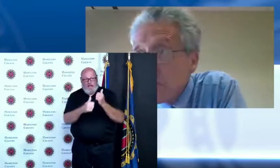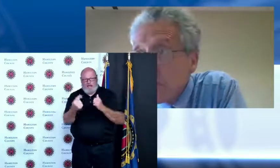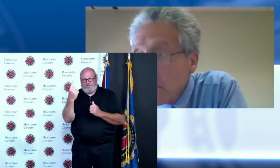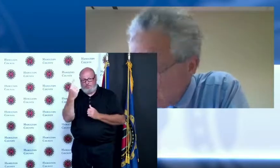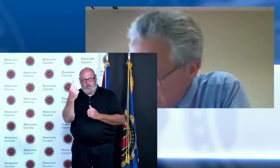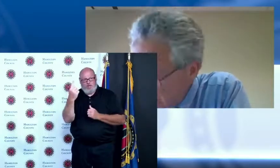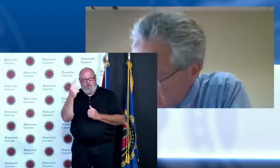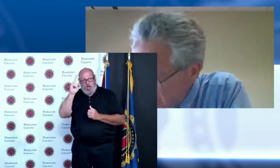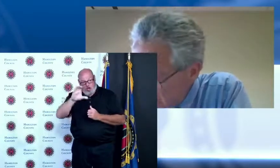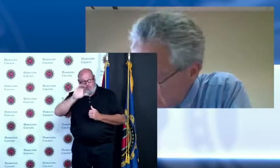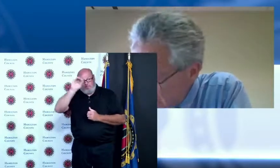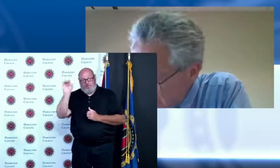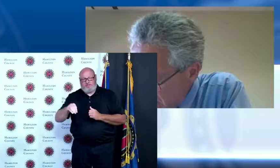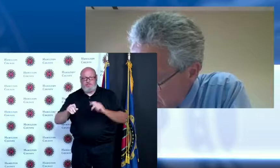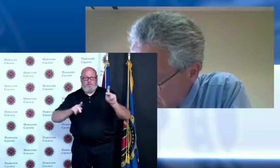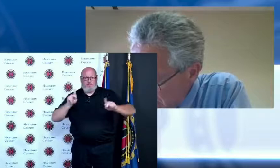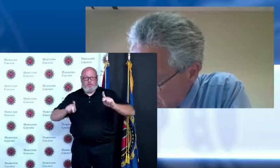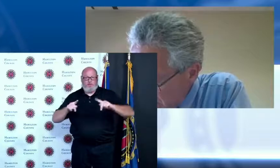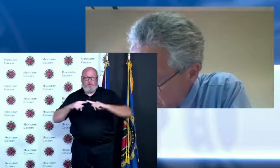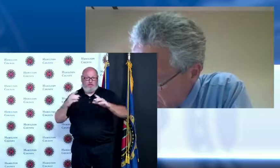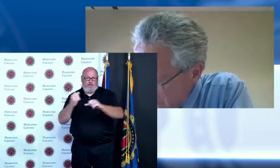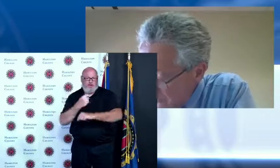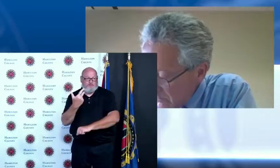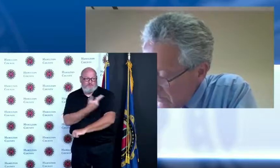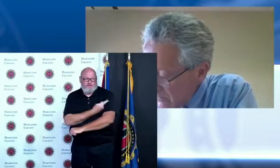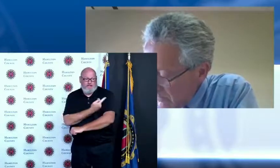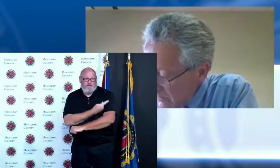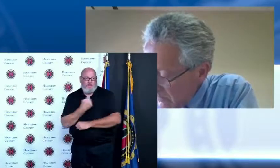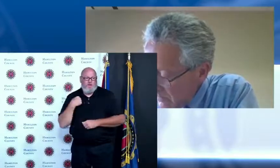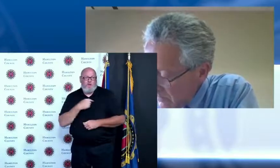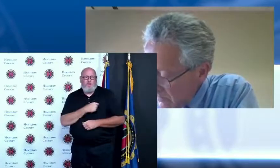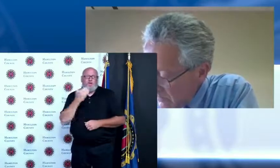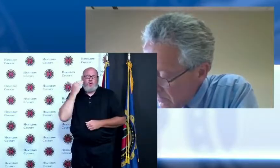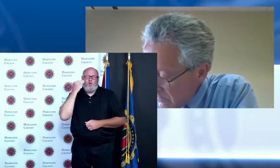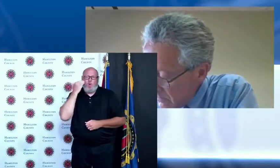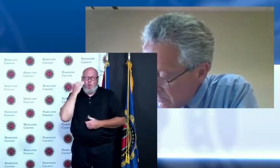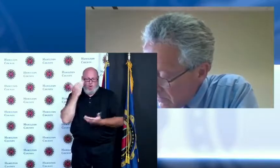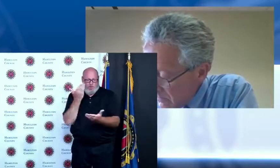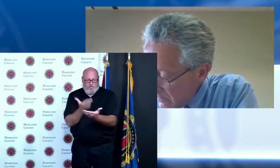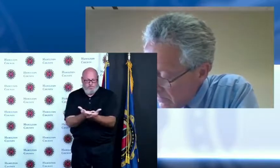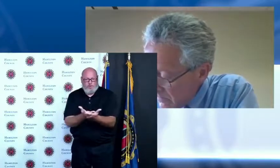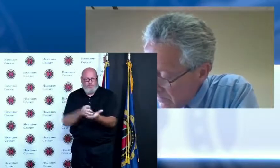how effective the vaccine is unfortunately we know that there will be a portion of the population